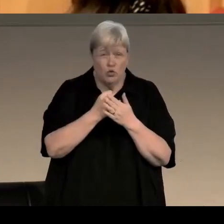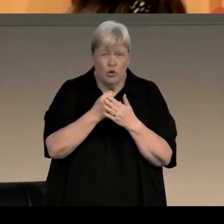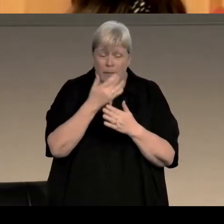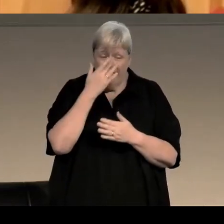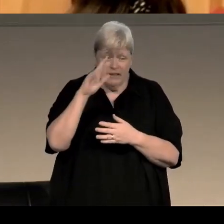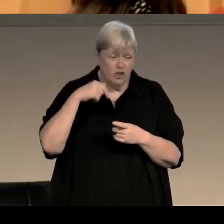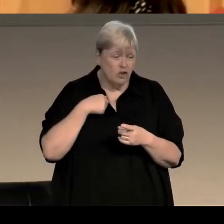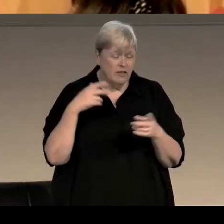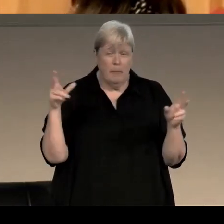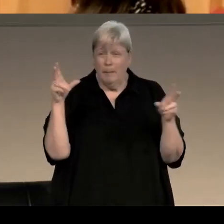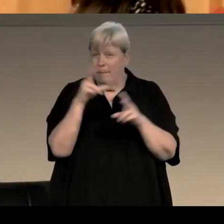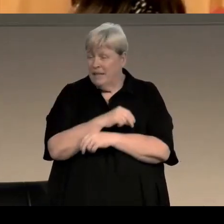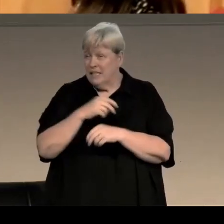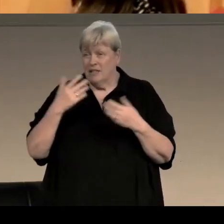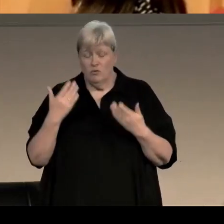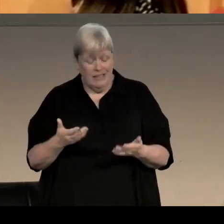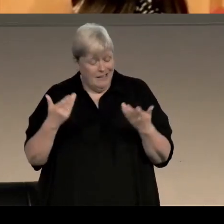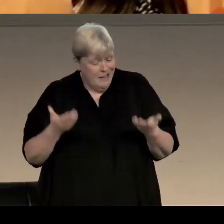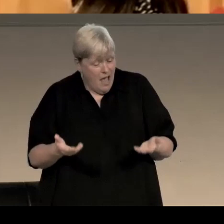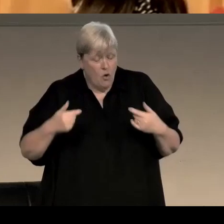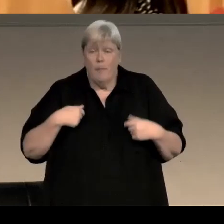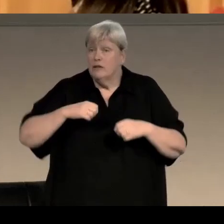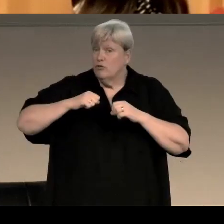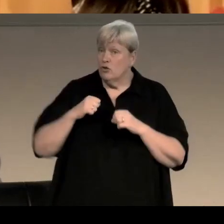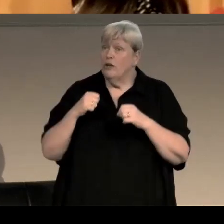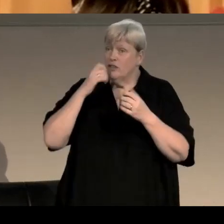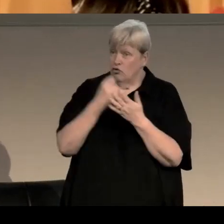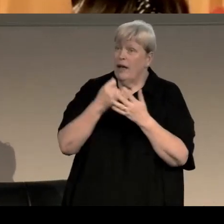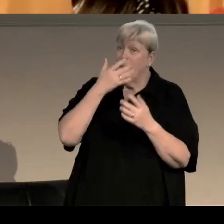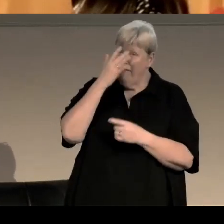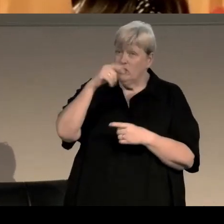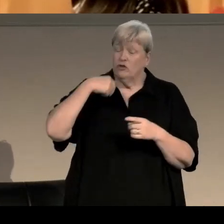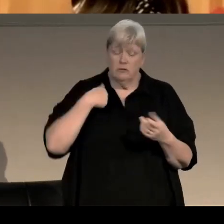she wouldn't necessarily have described herself thus, but certainly of Scottish crime fiction.